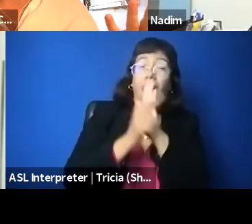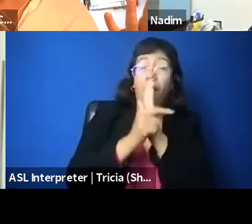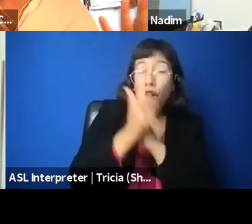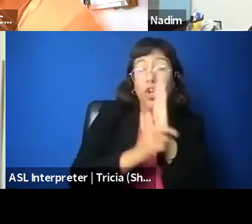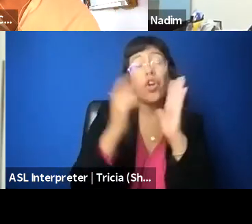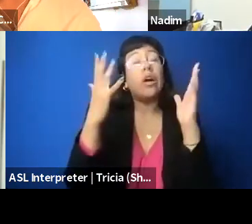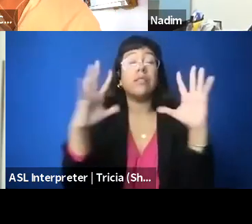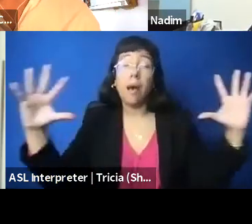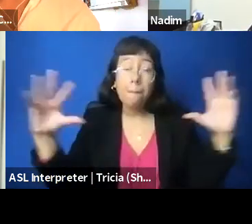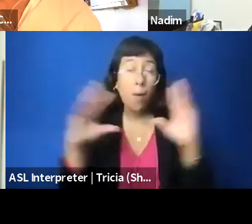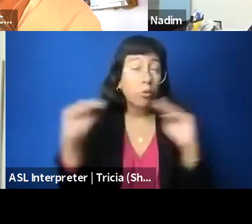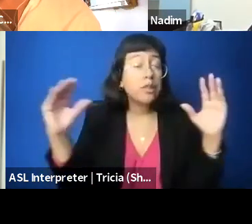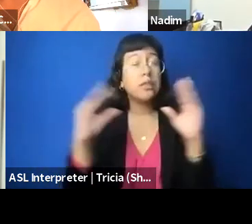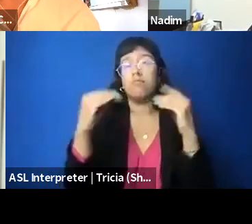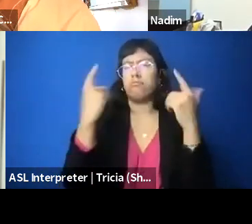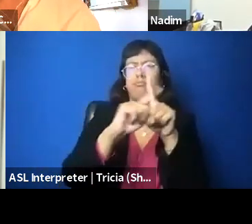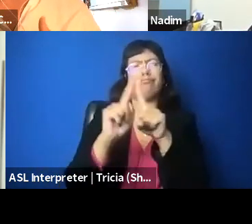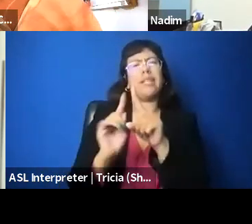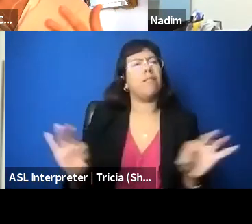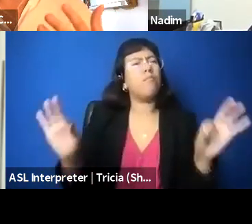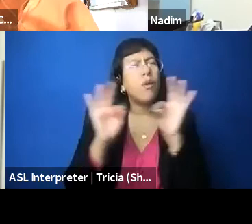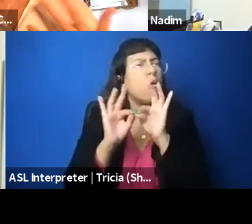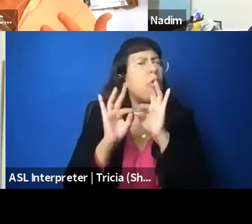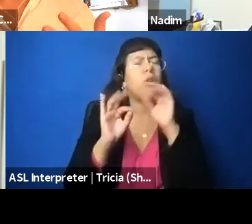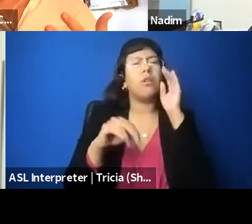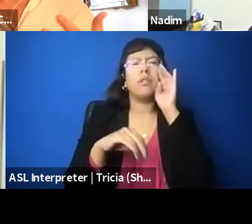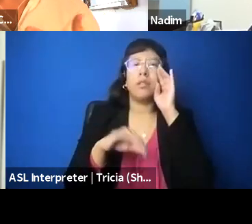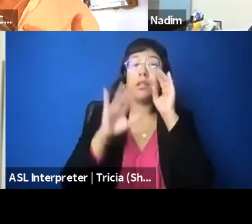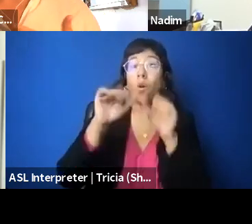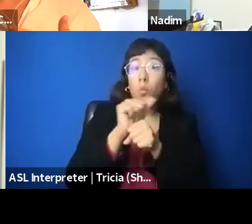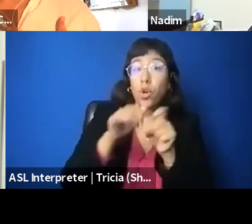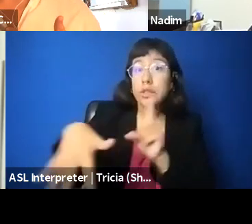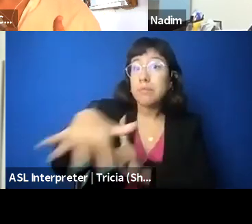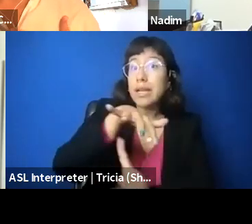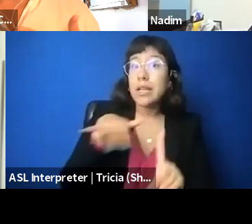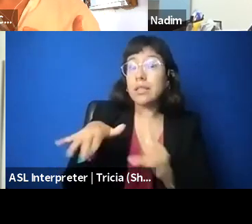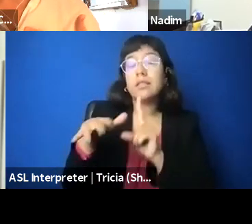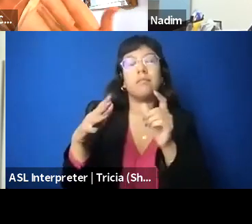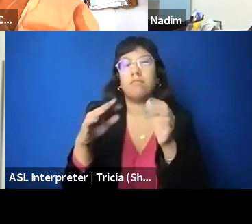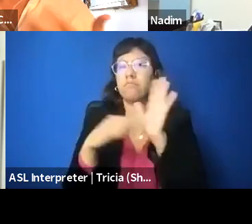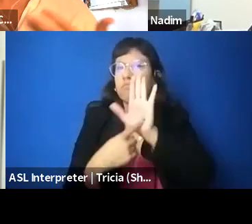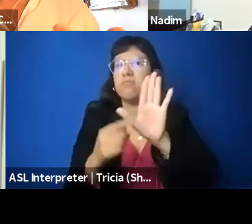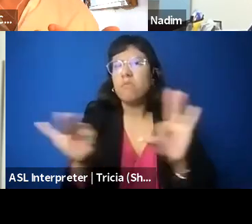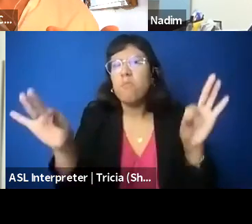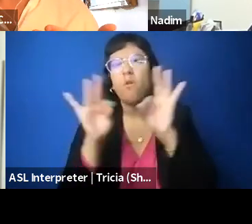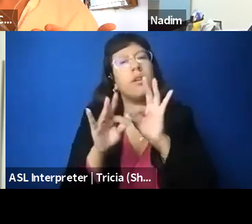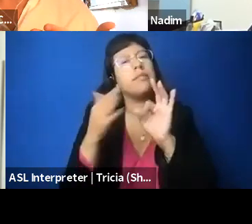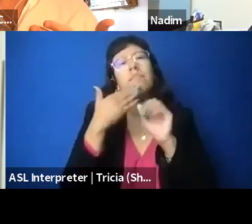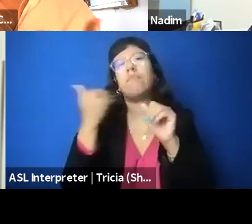as well as everywhere else, like in your workplaces, right? So, that's the best way to sort of counteract some of